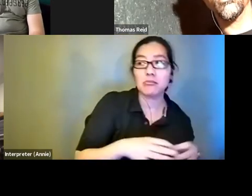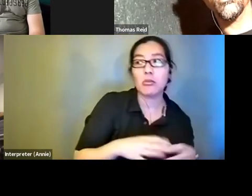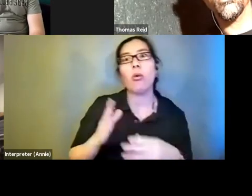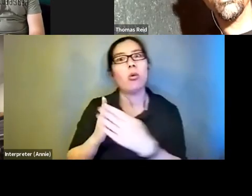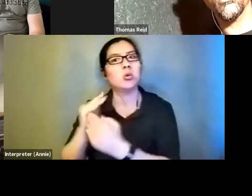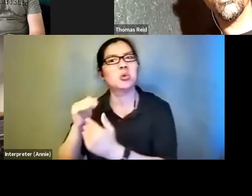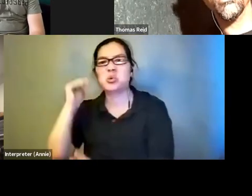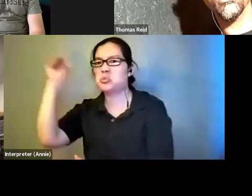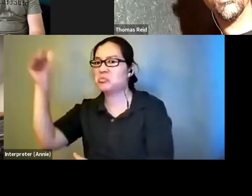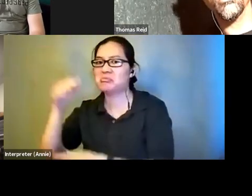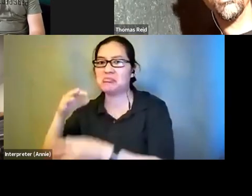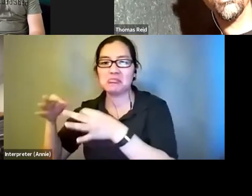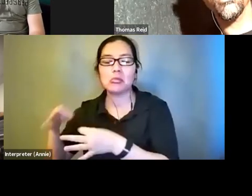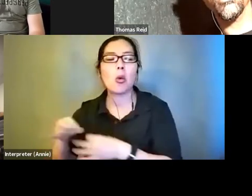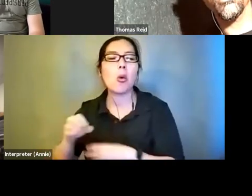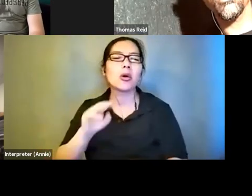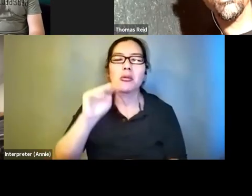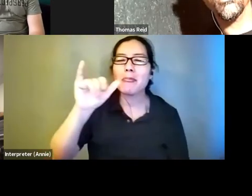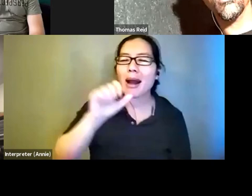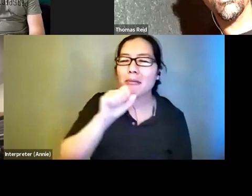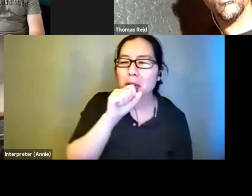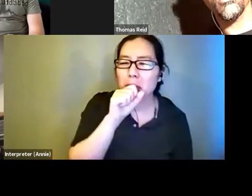mic suspect clear enough or you don't speak clearly enough.